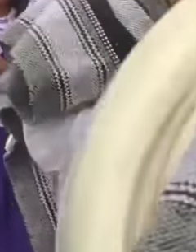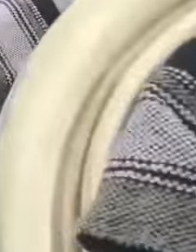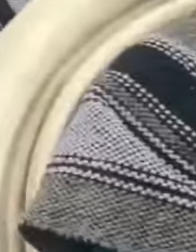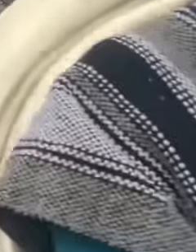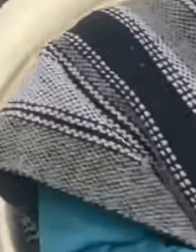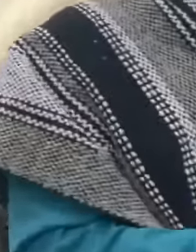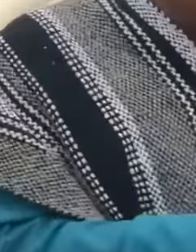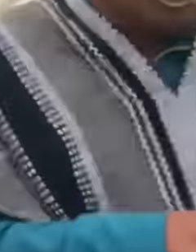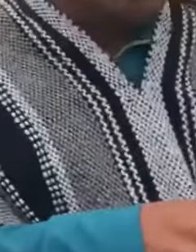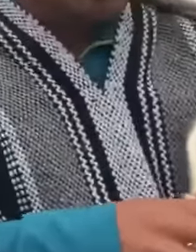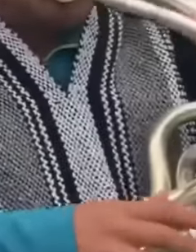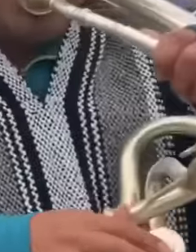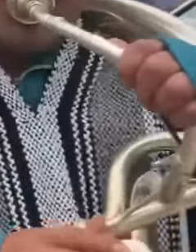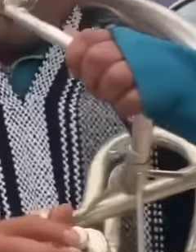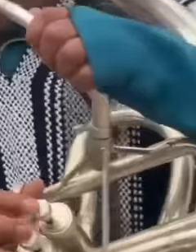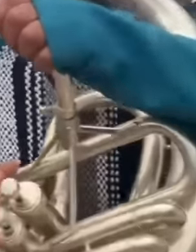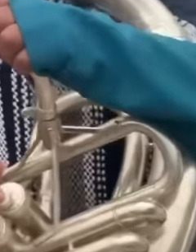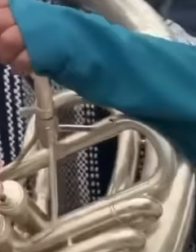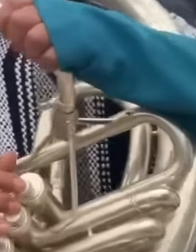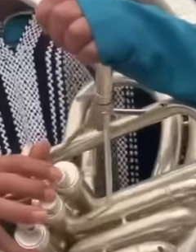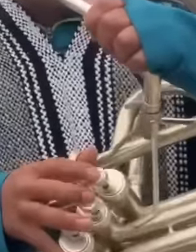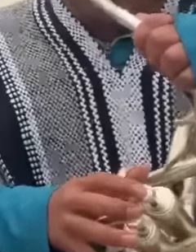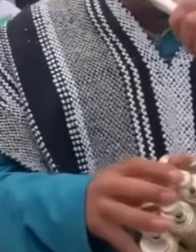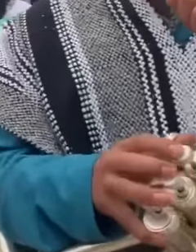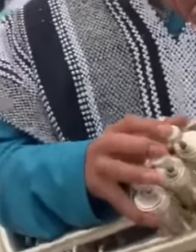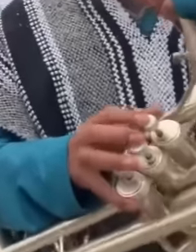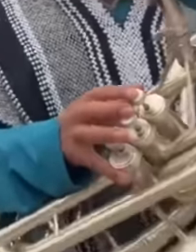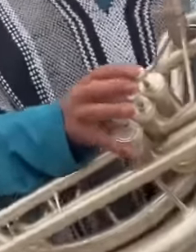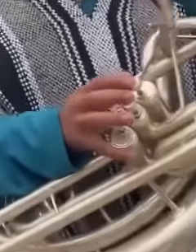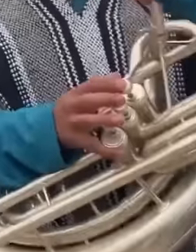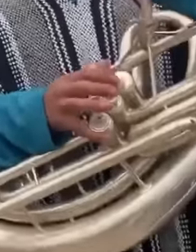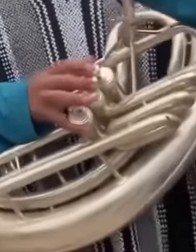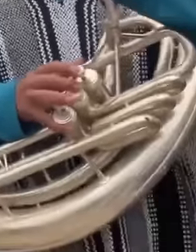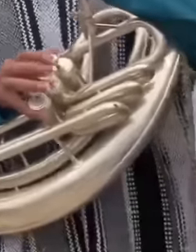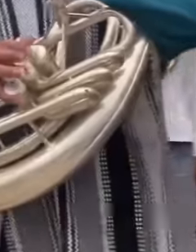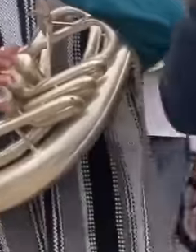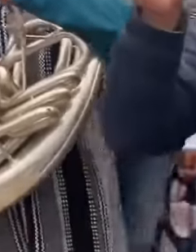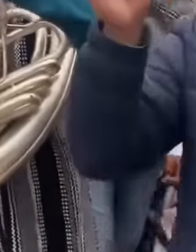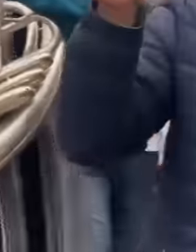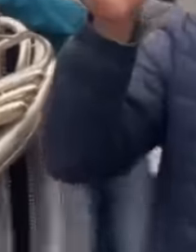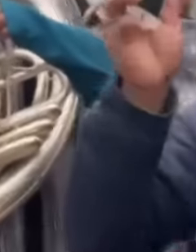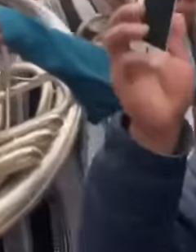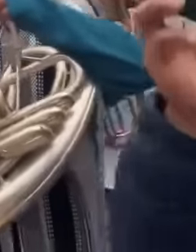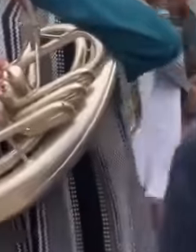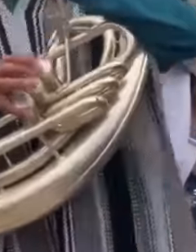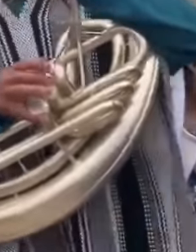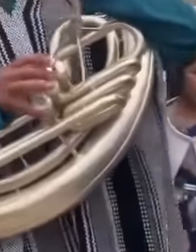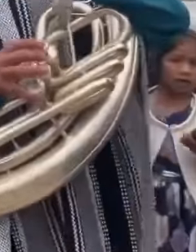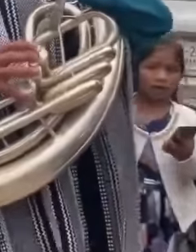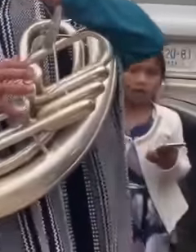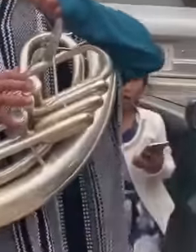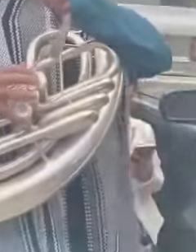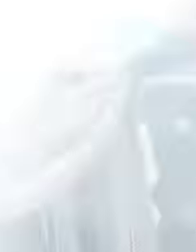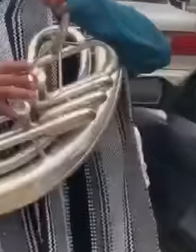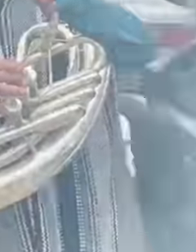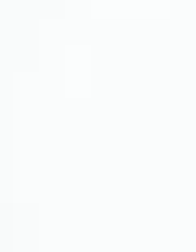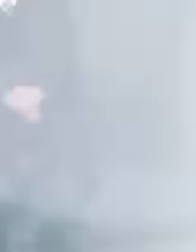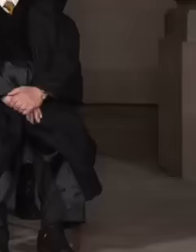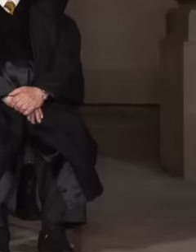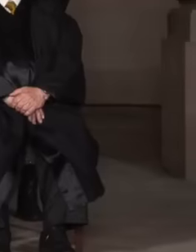earned by the president of the republic. There is no doubt that we are living in unique times. The judiciary